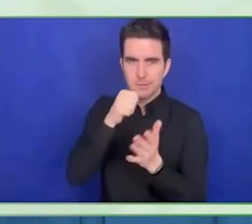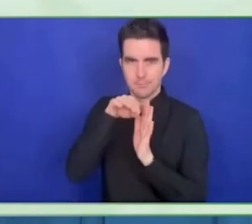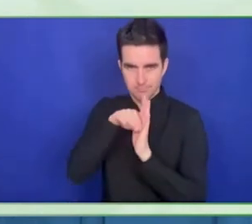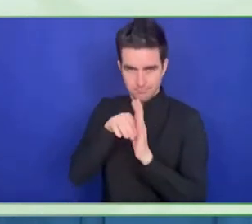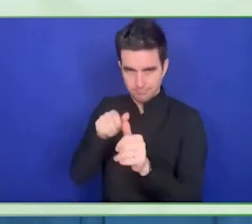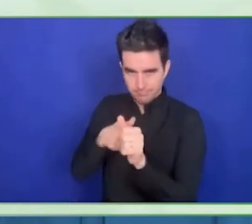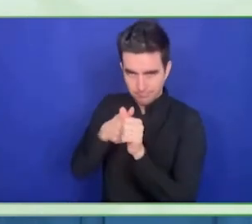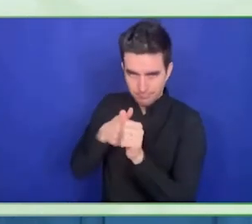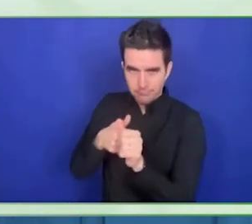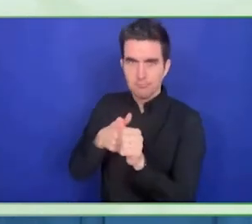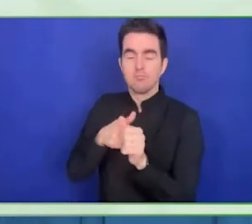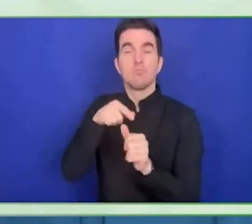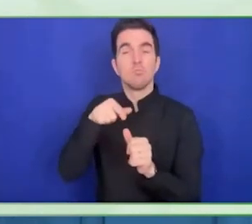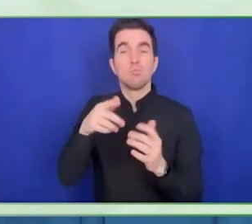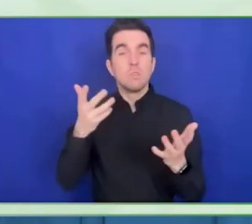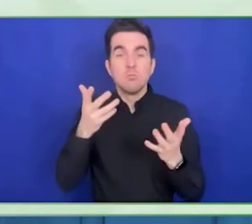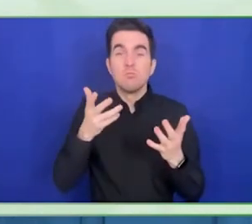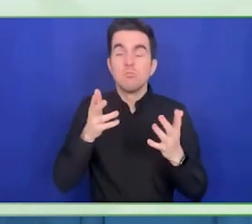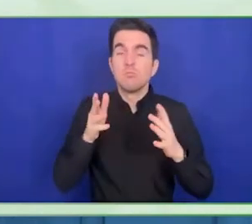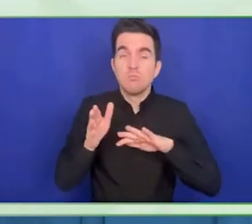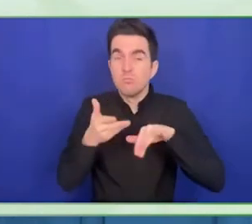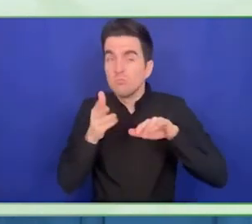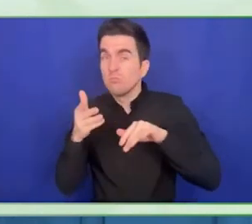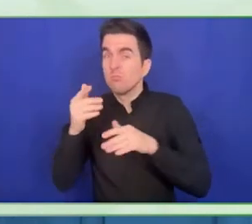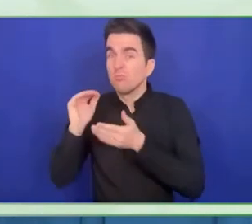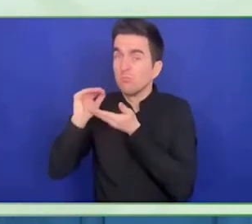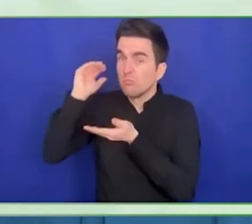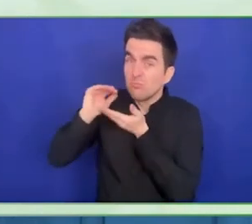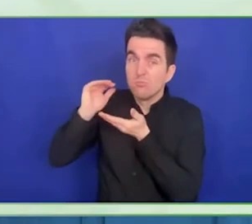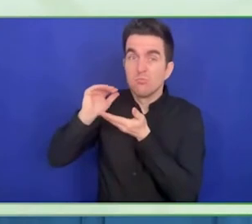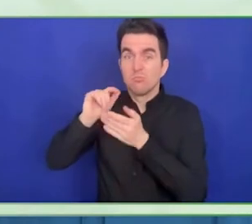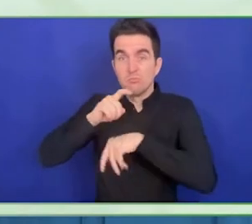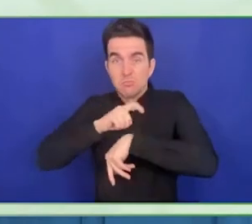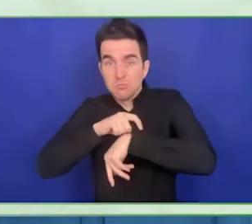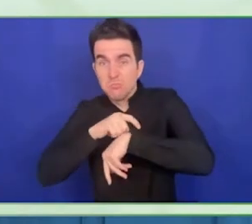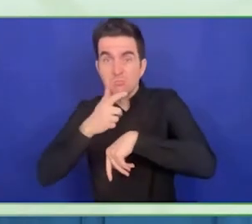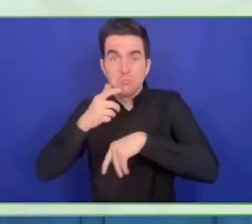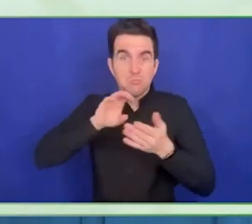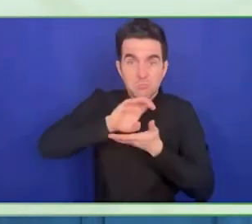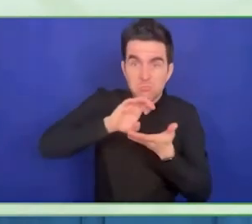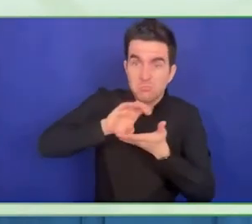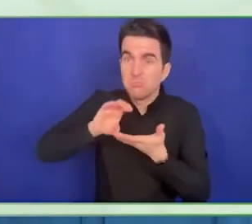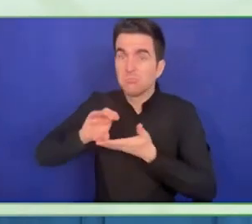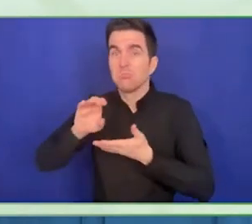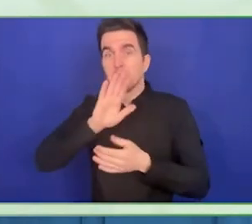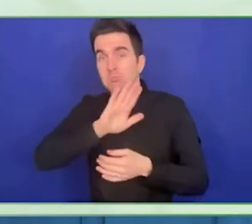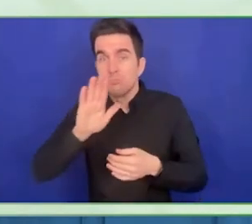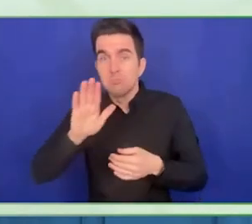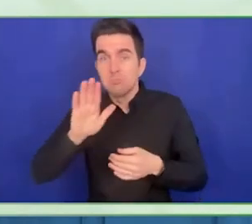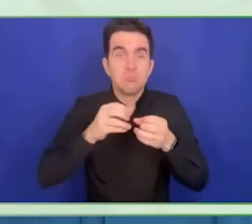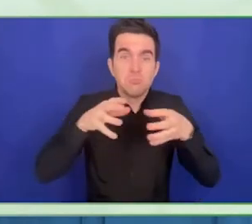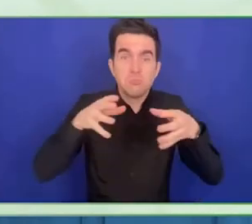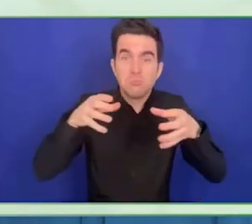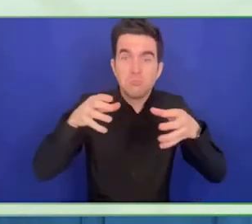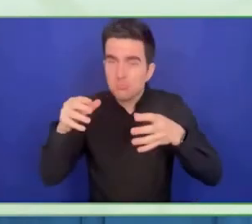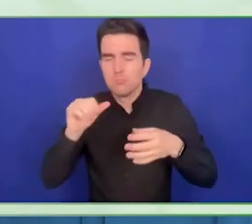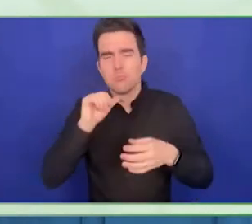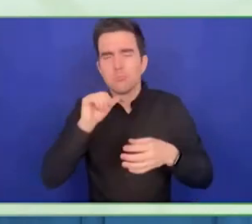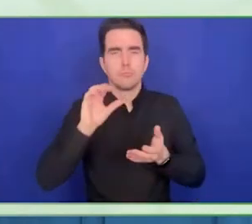building and turbidity of practice. Some of the takeaway likely to have is that we are always open to